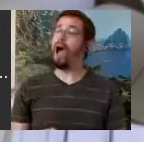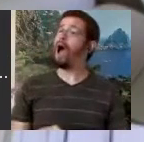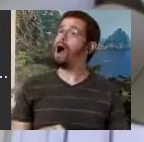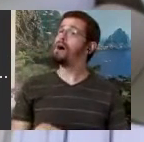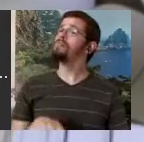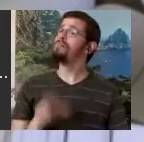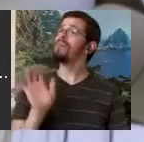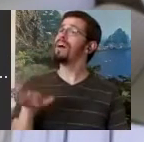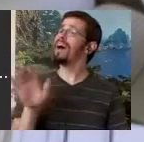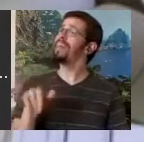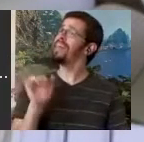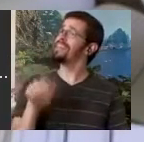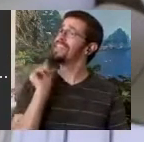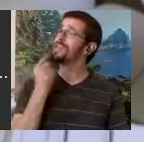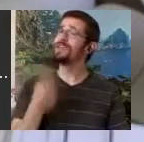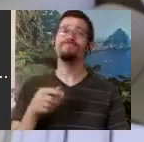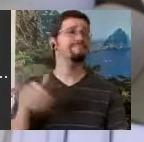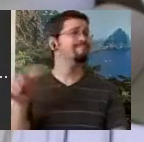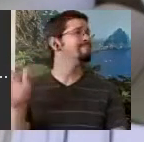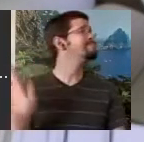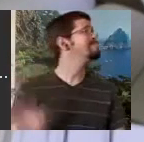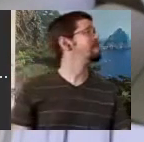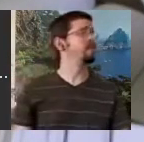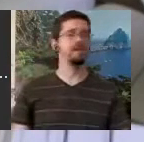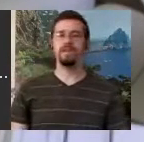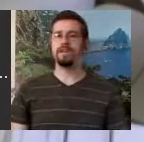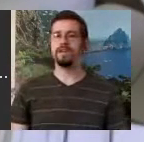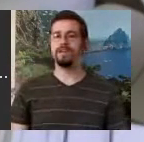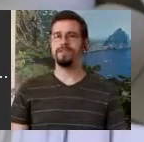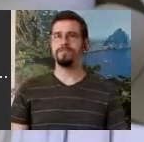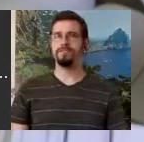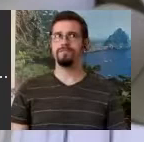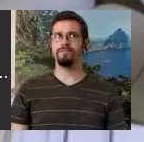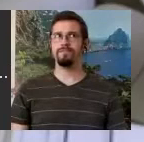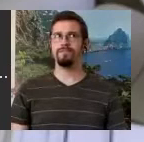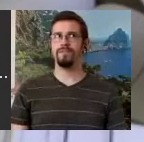girl, you know, forget it". So I realized that that was not the issue at hand, and